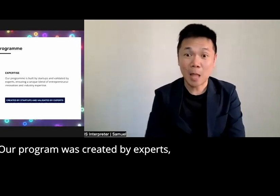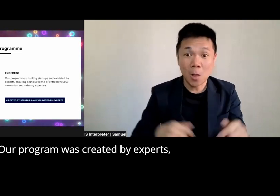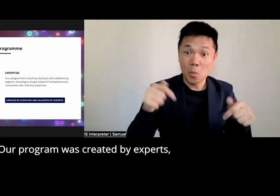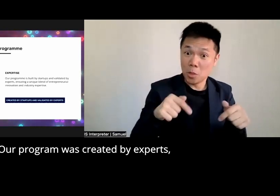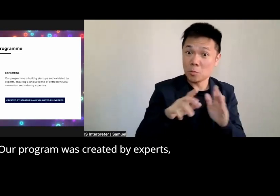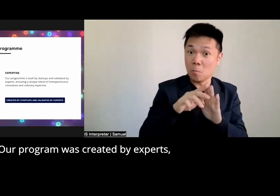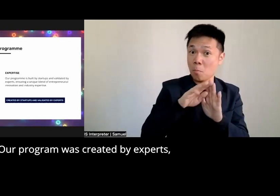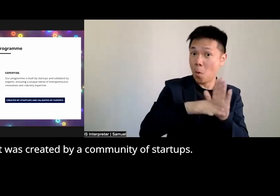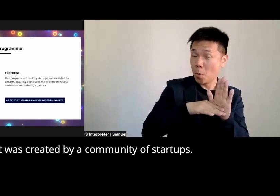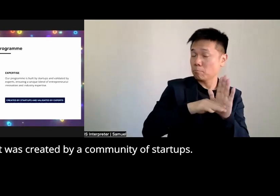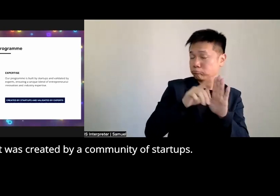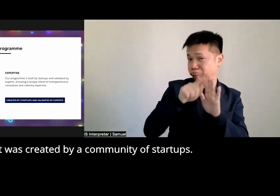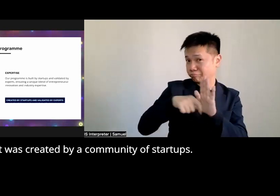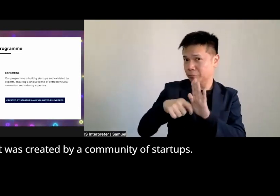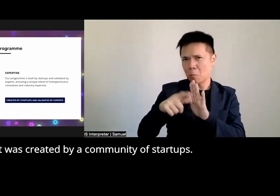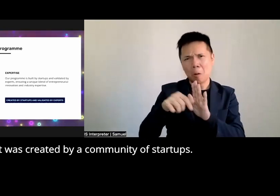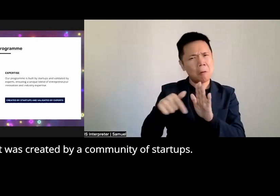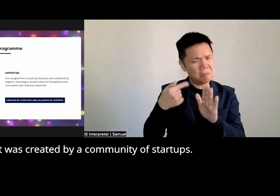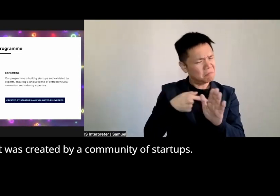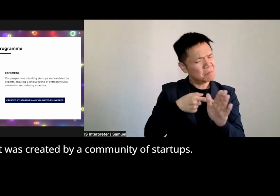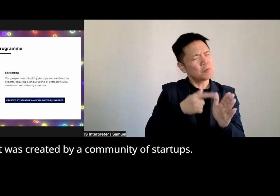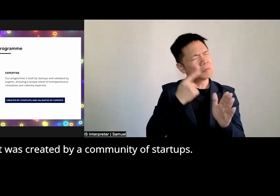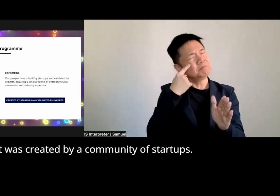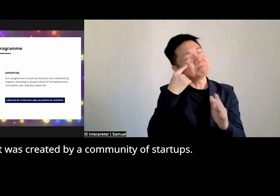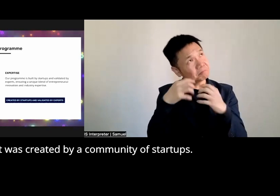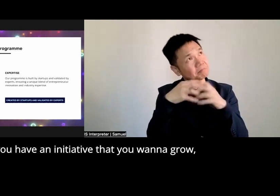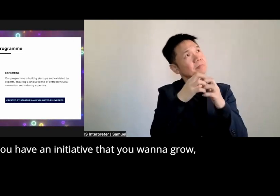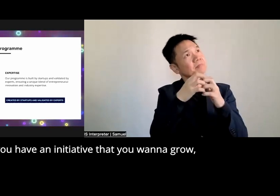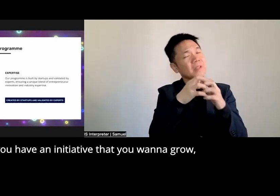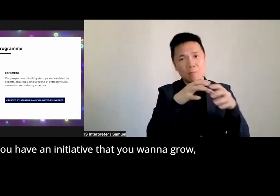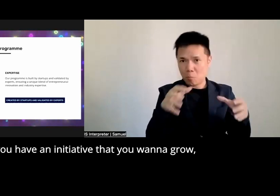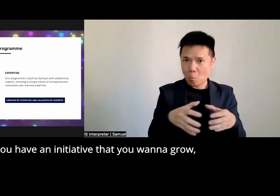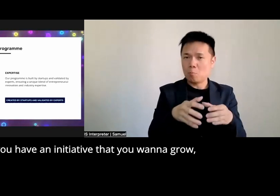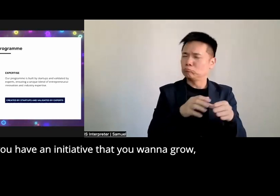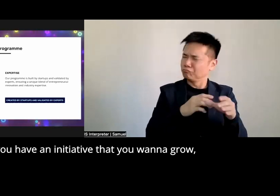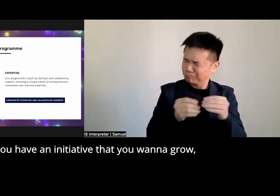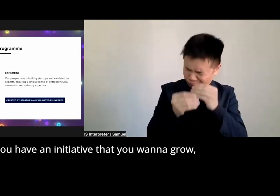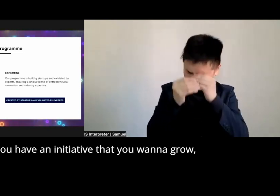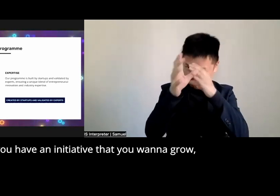by experts and it was created by a community of startups so if you having an initiative that you